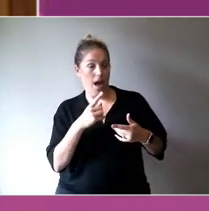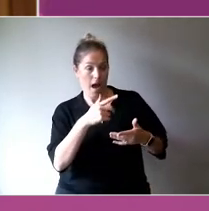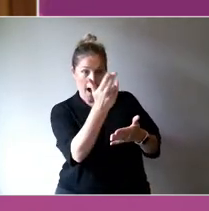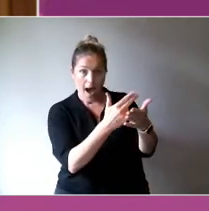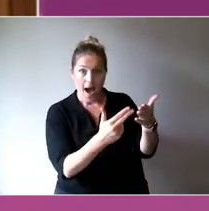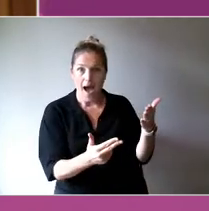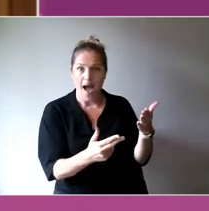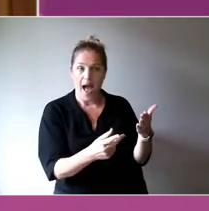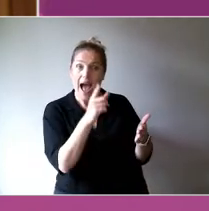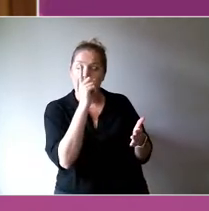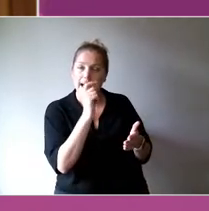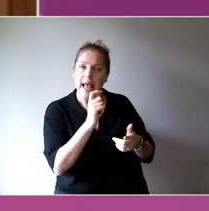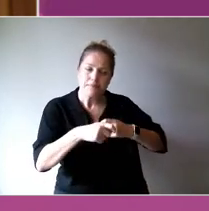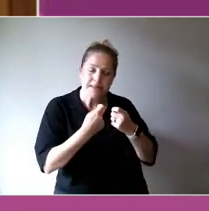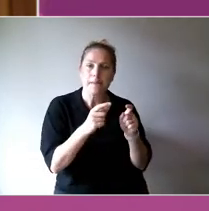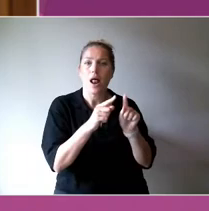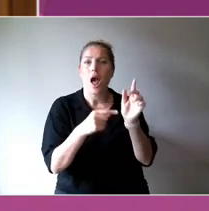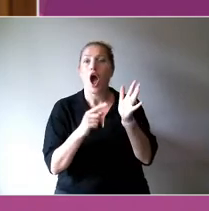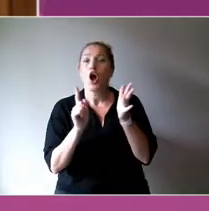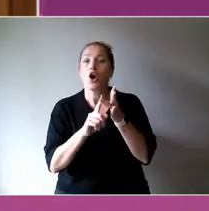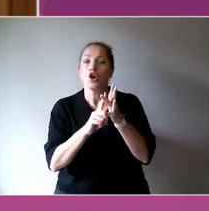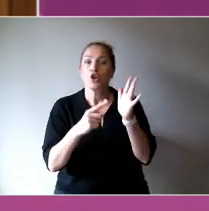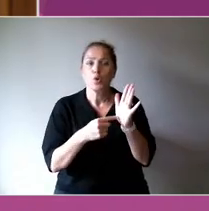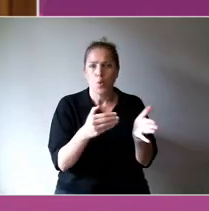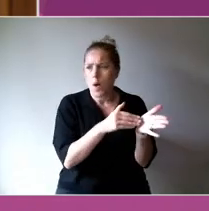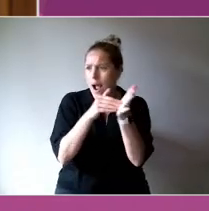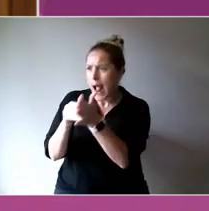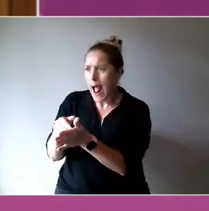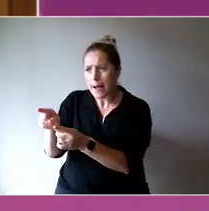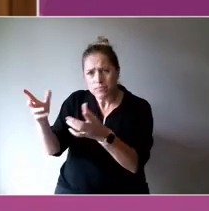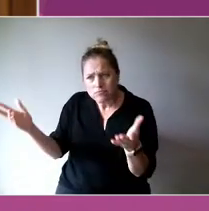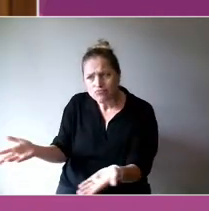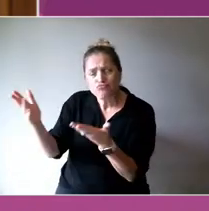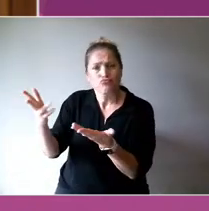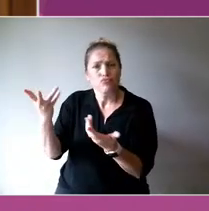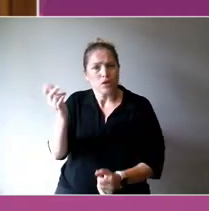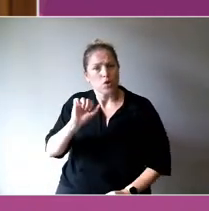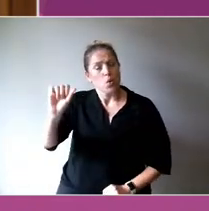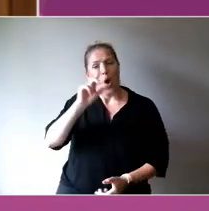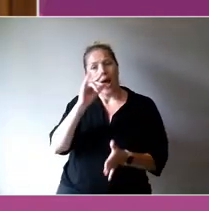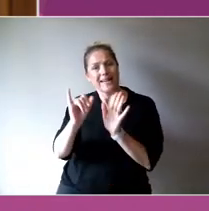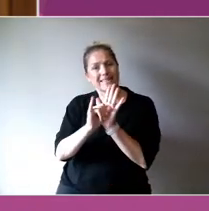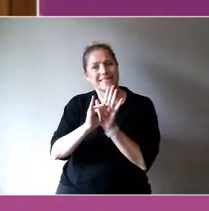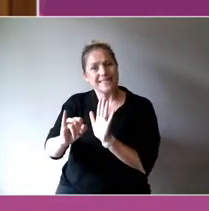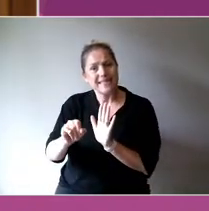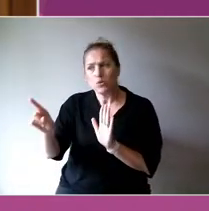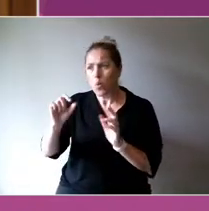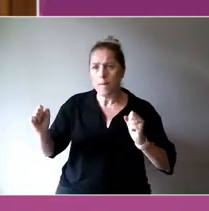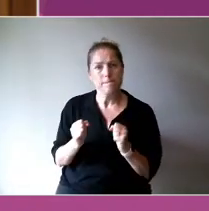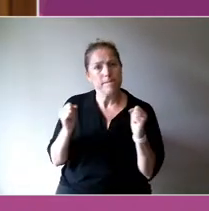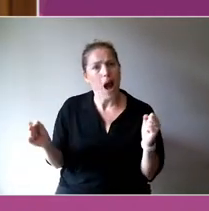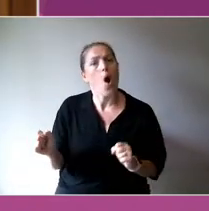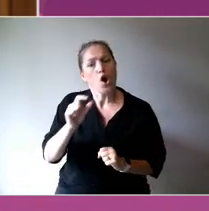that sense of citizenship and identity to feel the power of being able to make choice